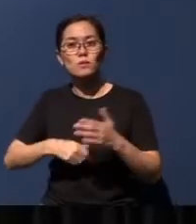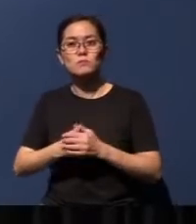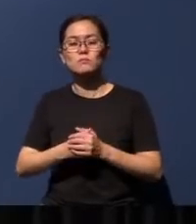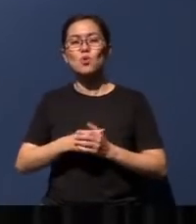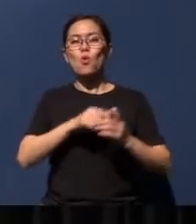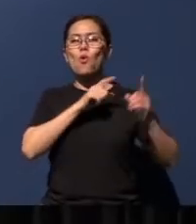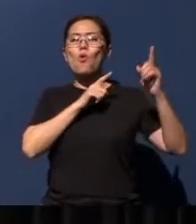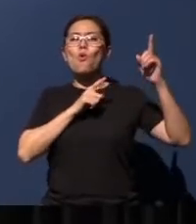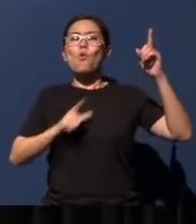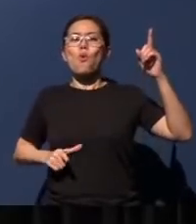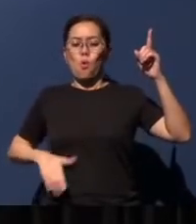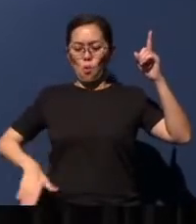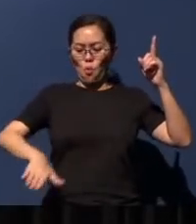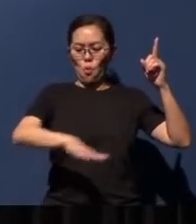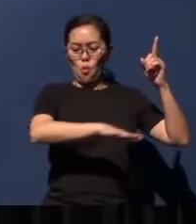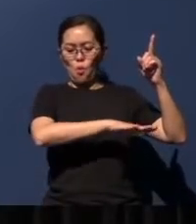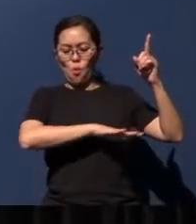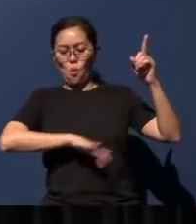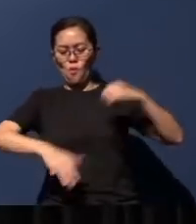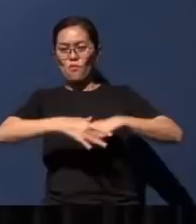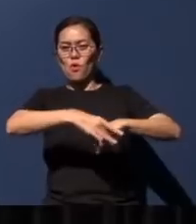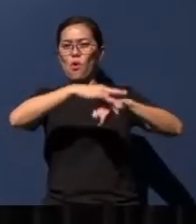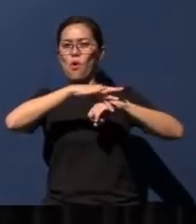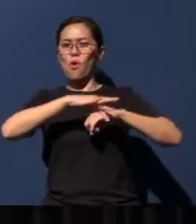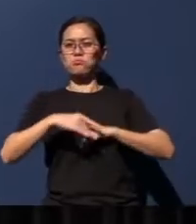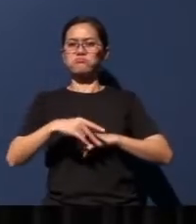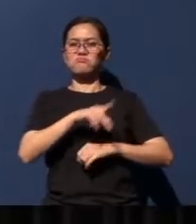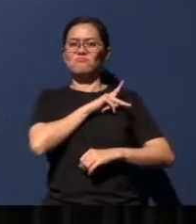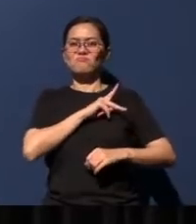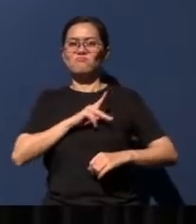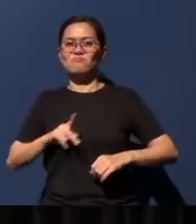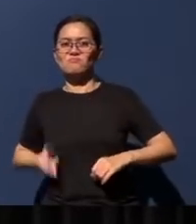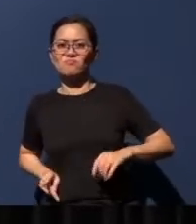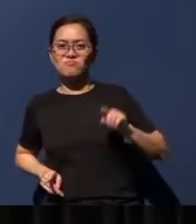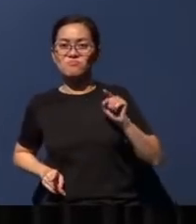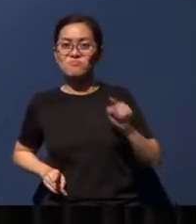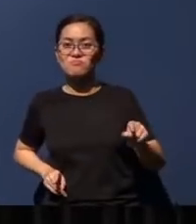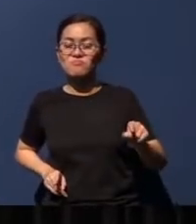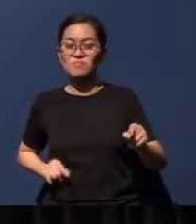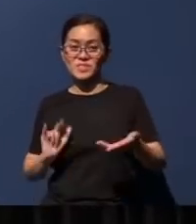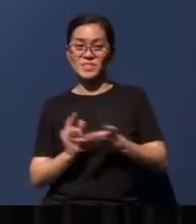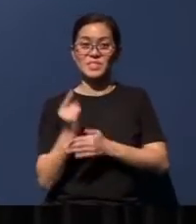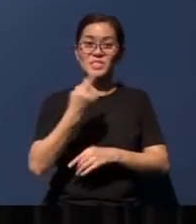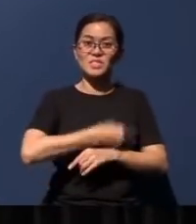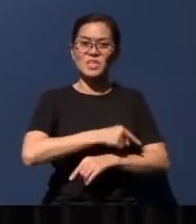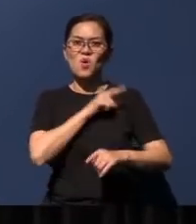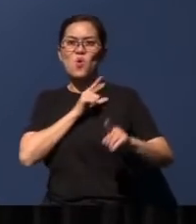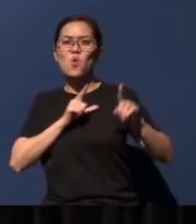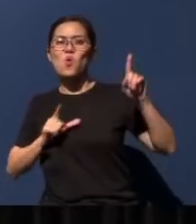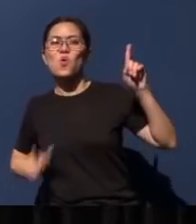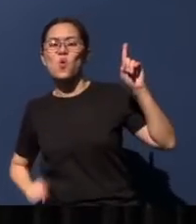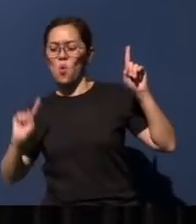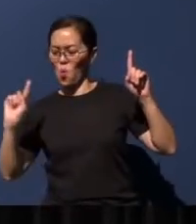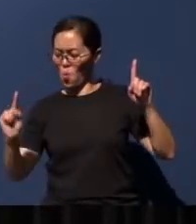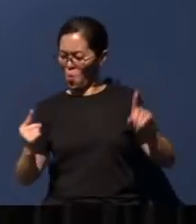will be King over all the earth; in that day the Lord will be the only one, and His name